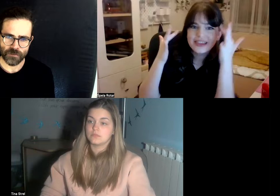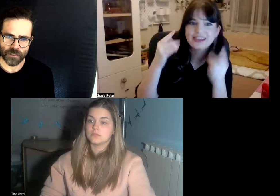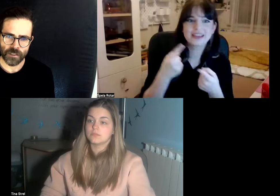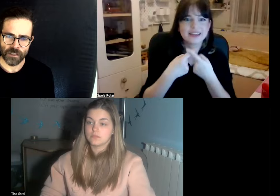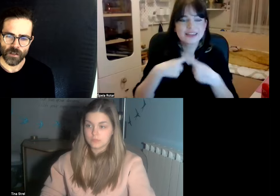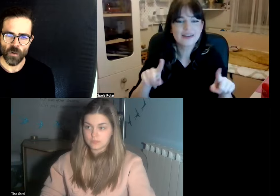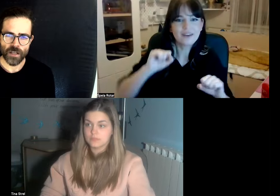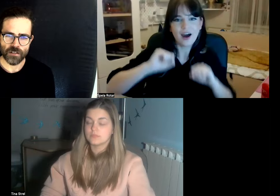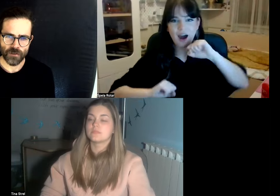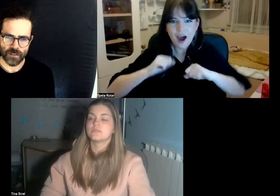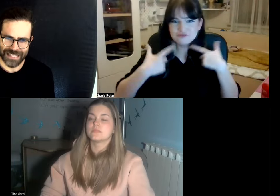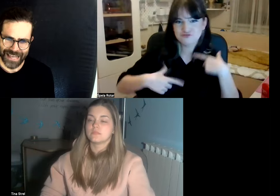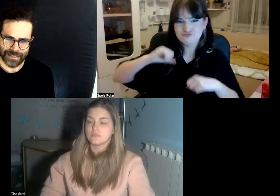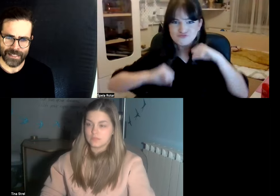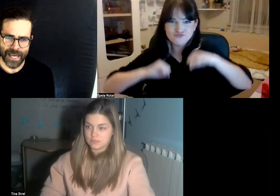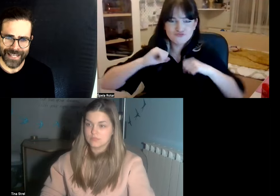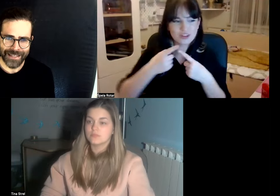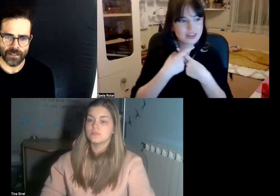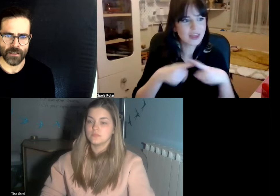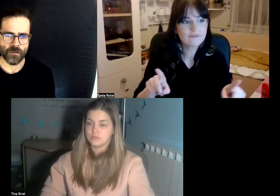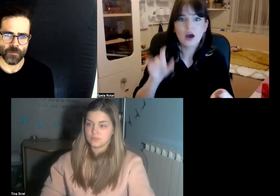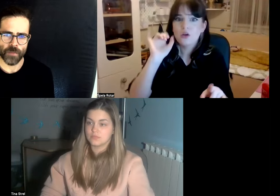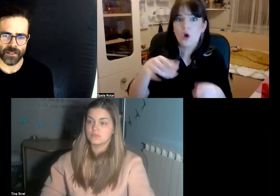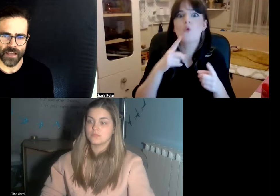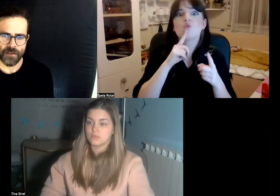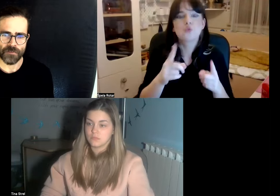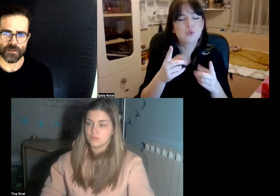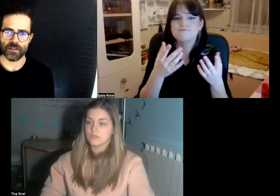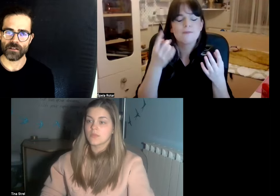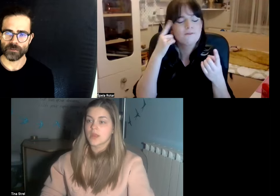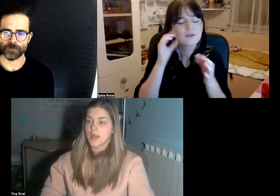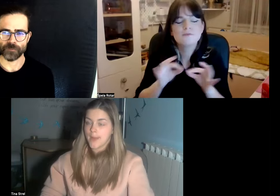in different ways of understanding the identity of being deaf